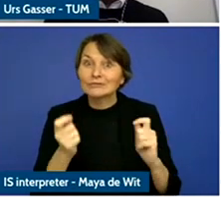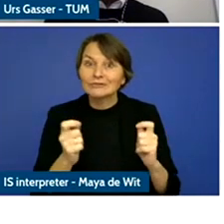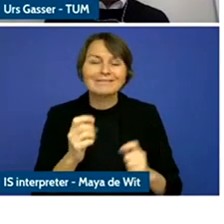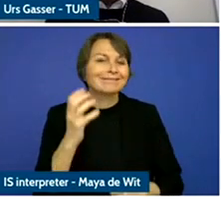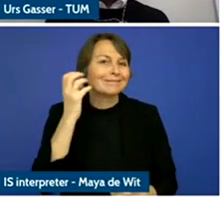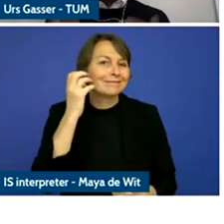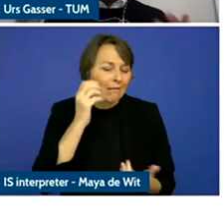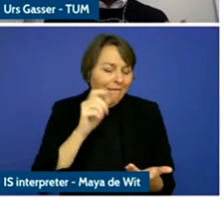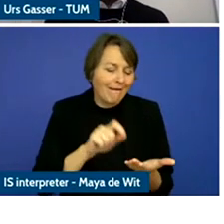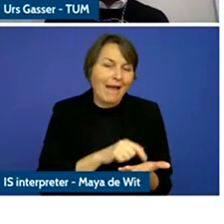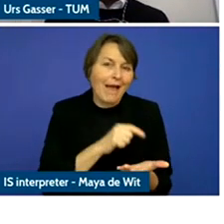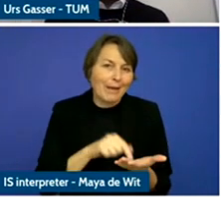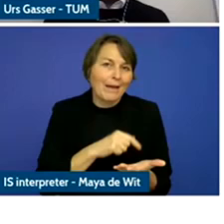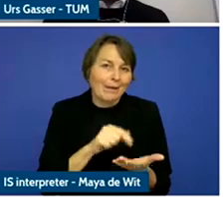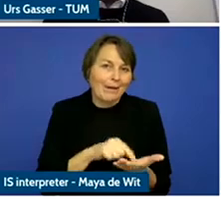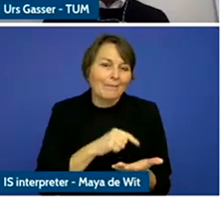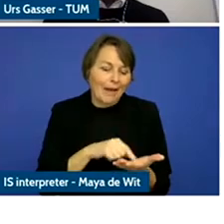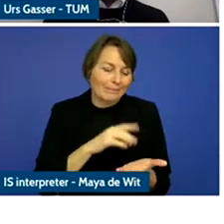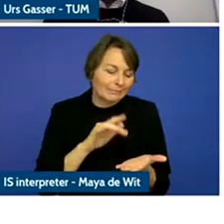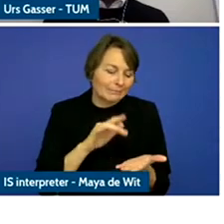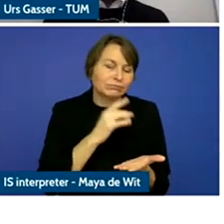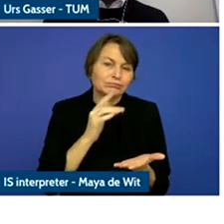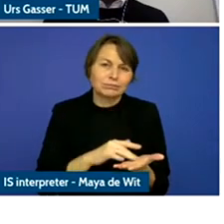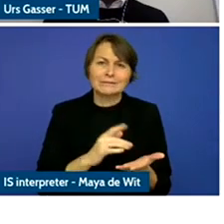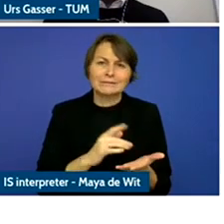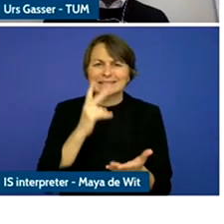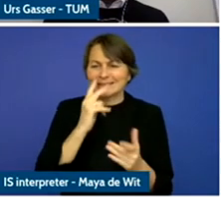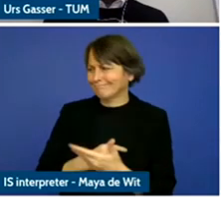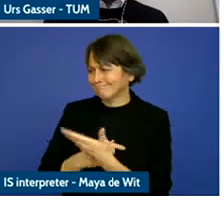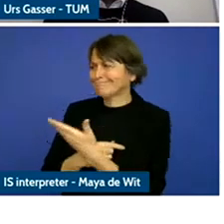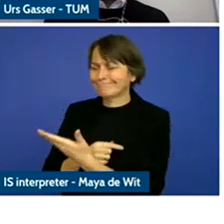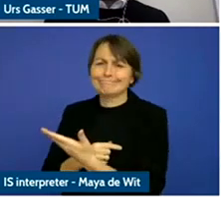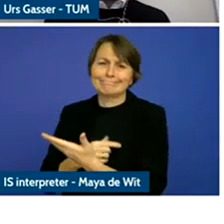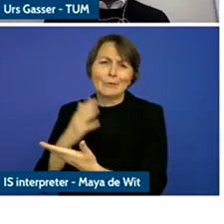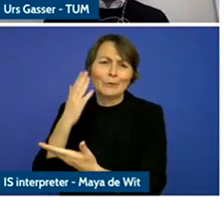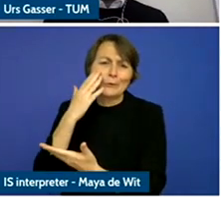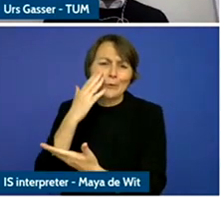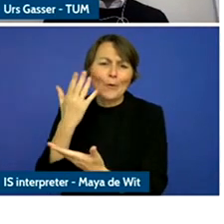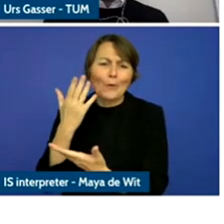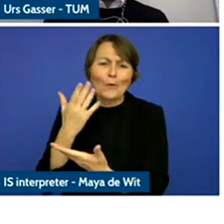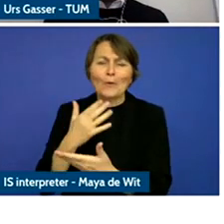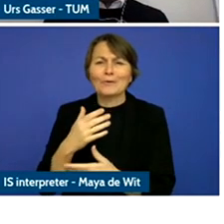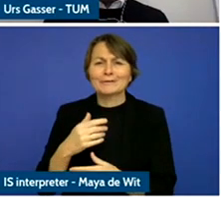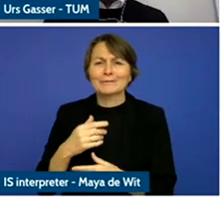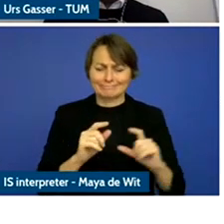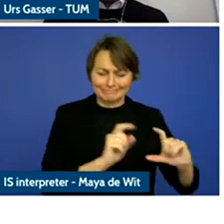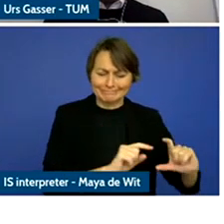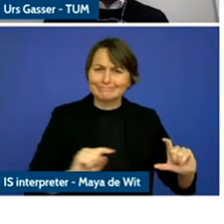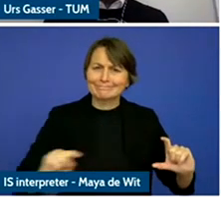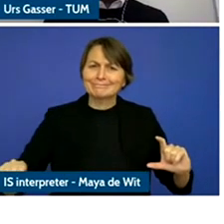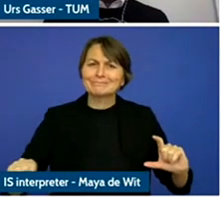least the ones on the slides there and you are familiar with the more and less